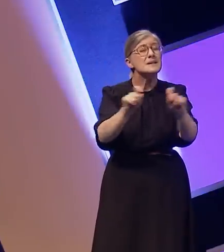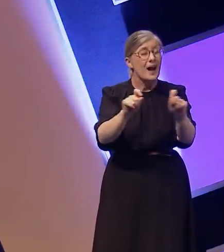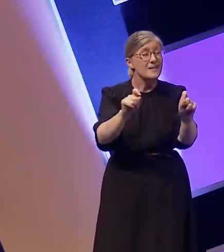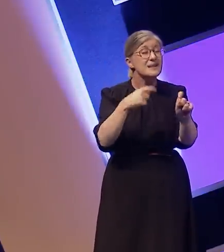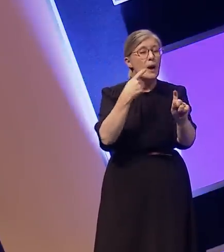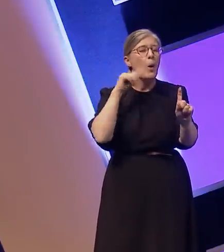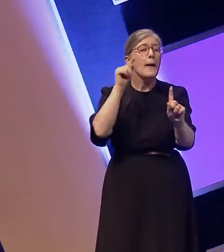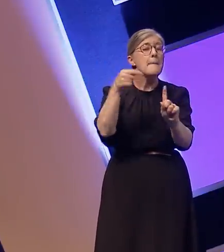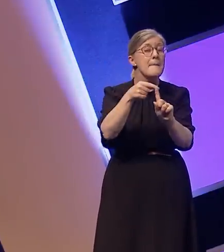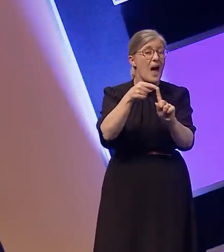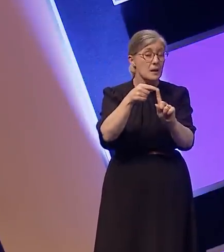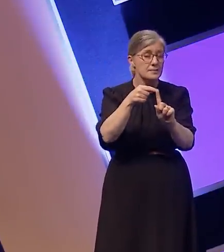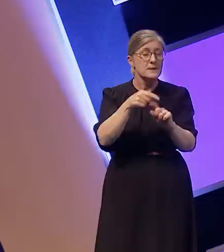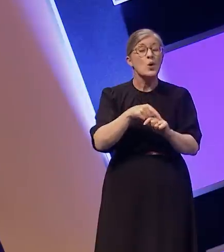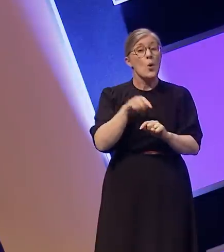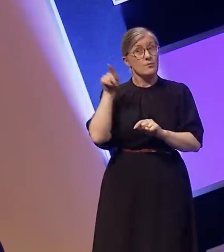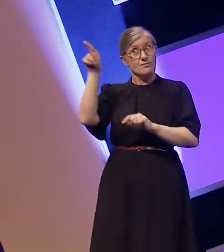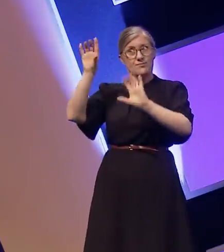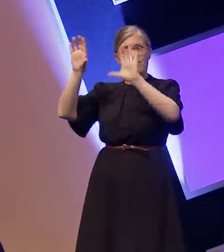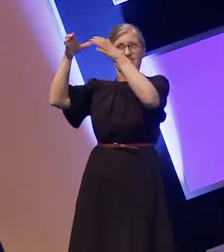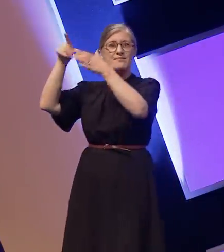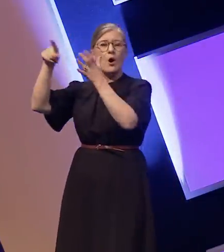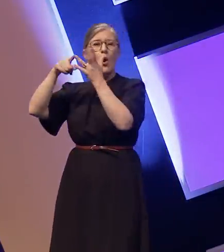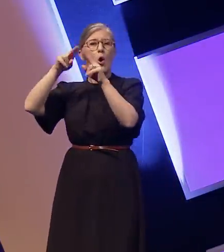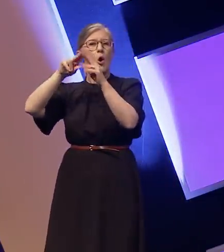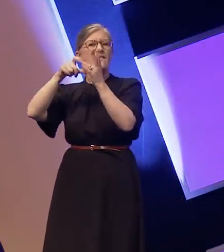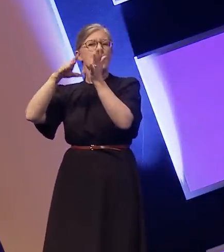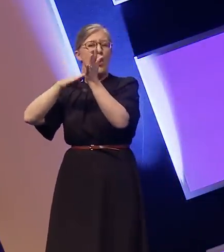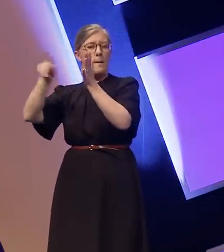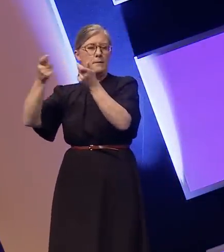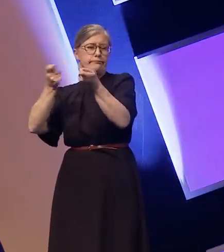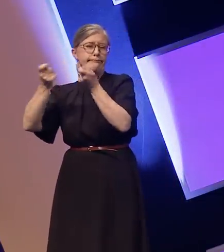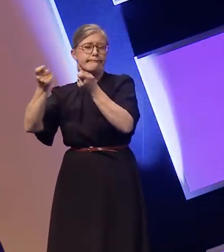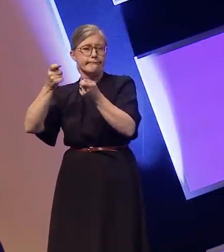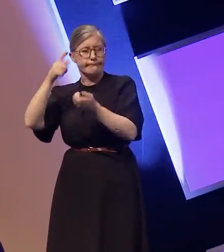Ofcom regulates subtitles in the UK but the requirements that the broadcasters follow